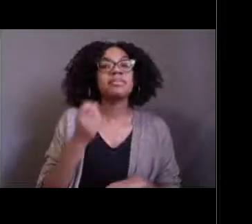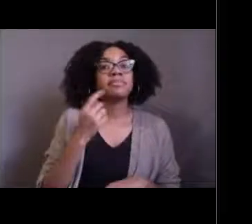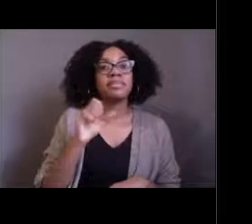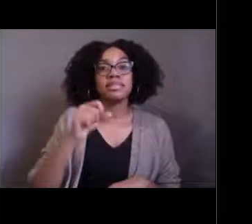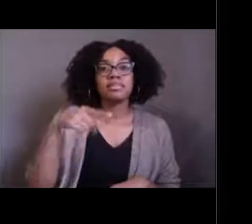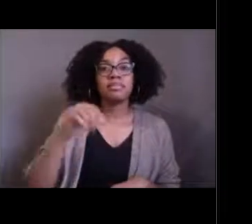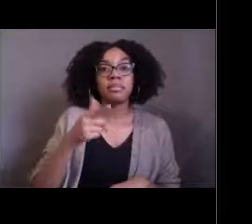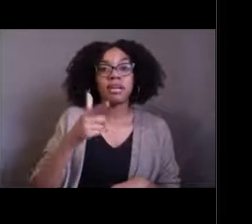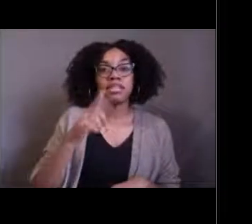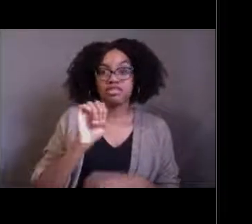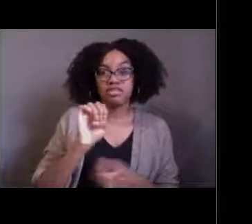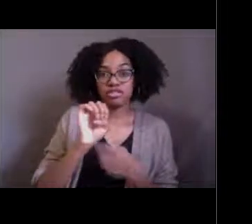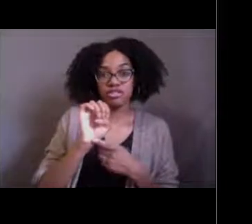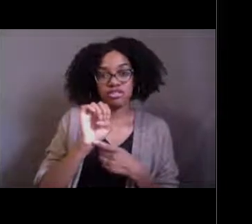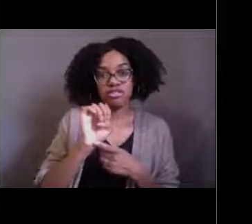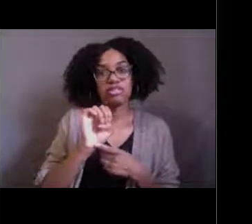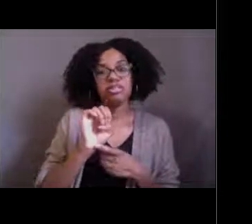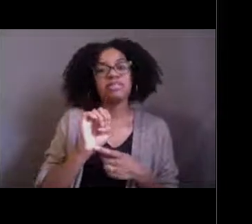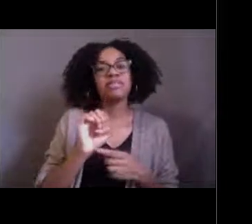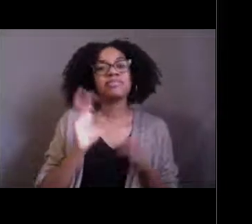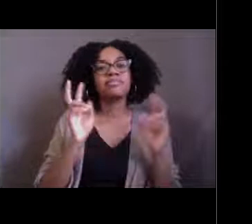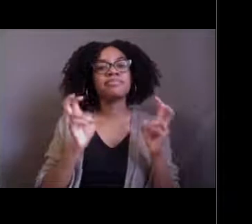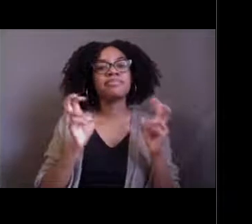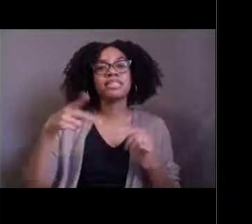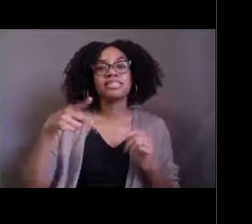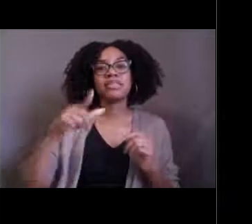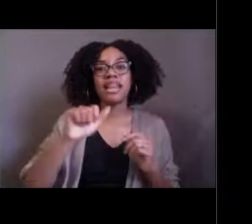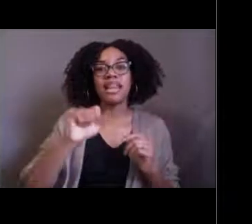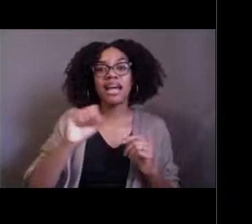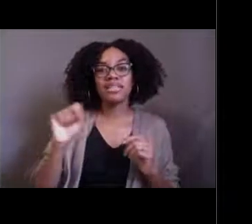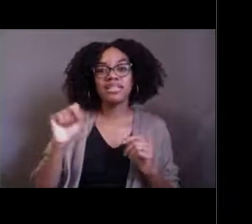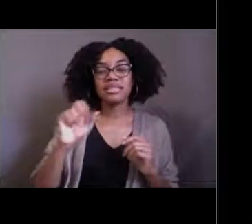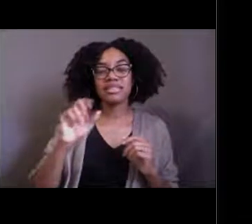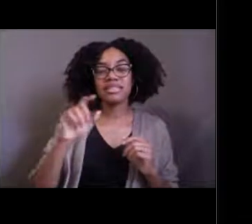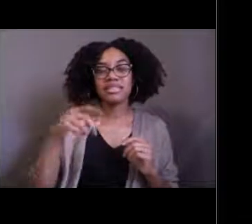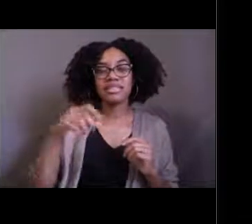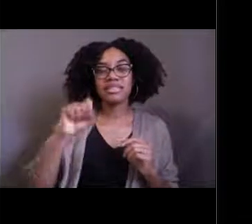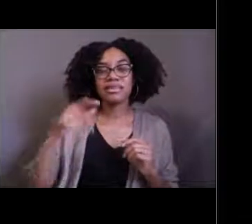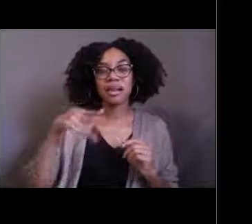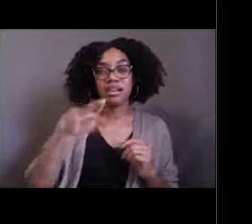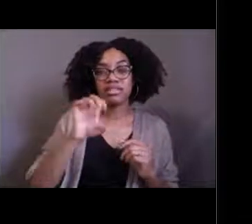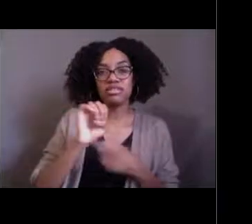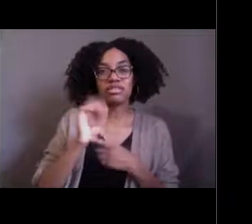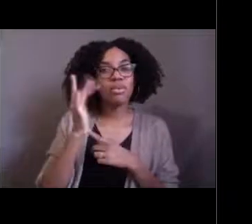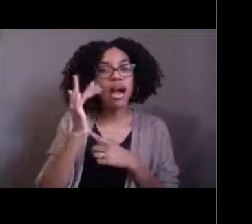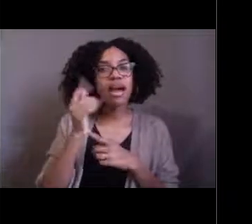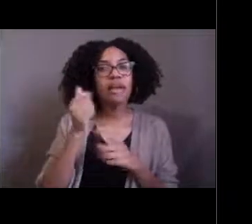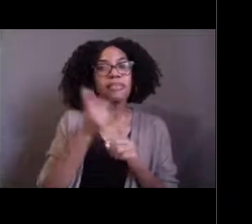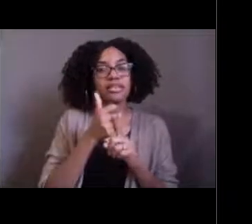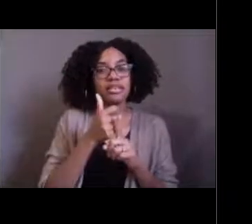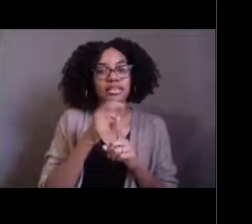as I said are glass sponges and that's because they're spicules, which give them the name are actually very, very thin